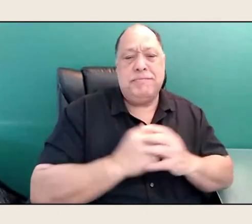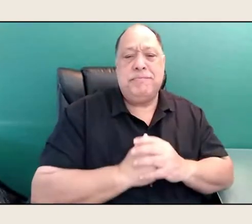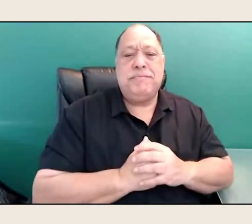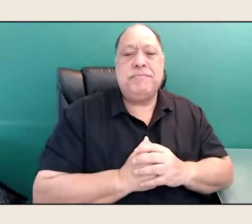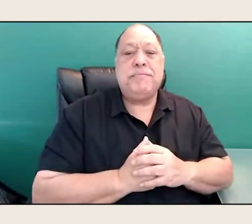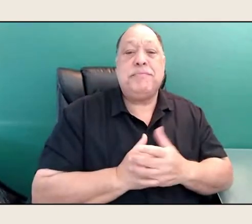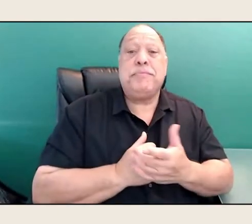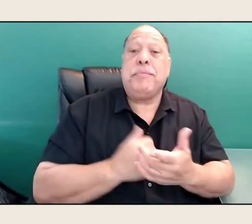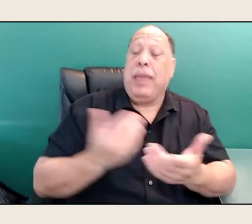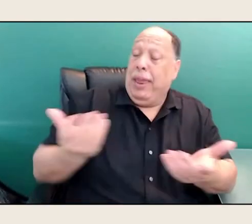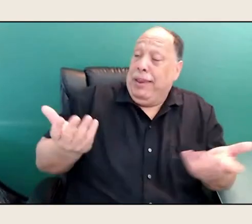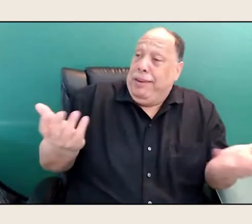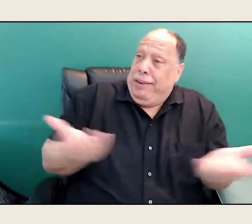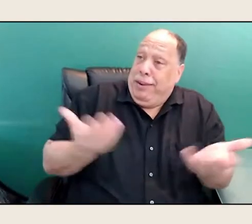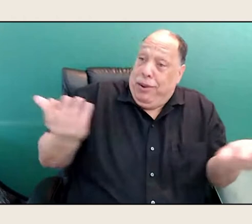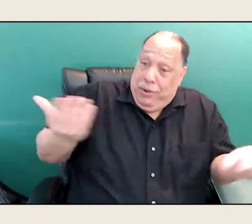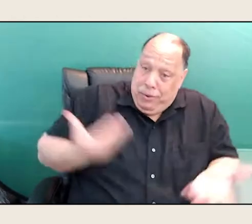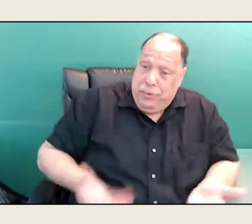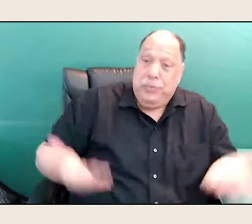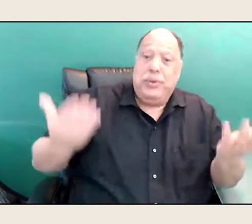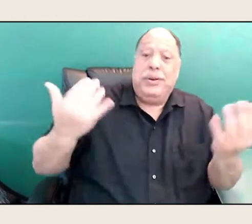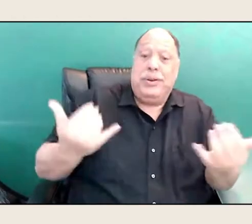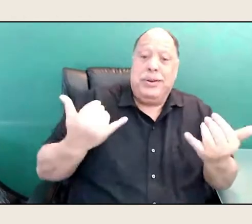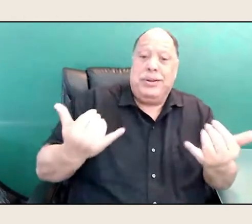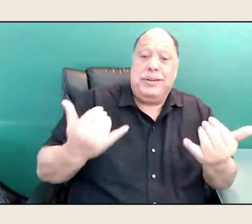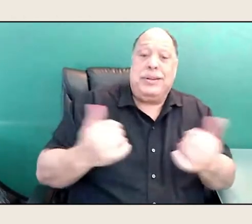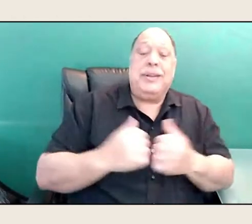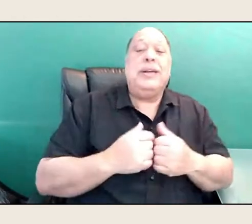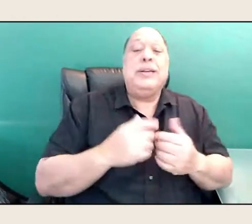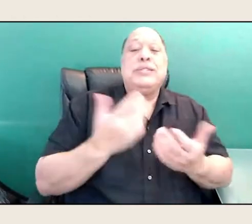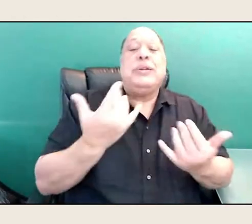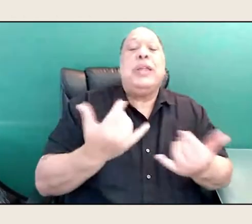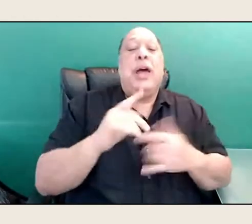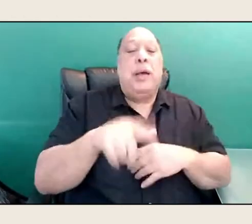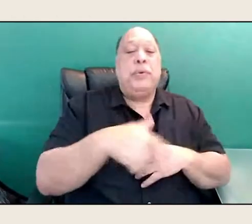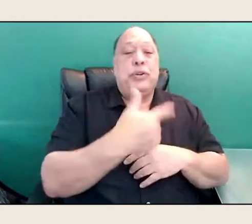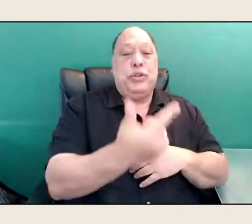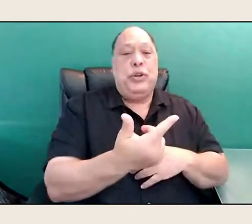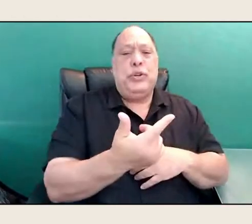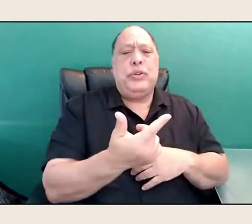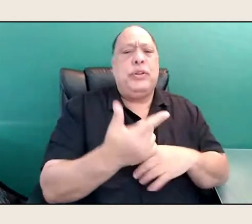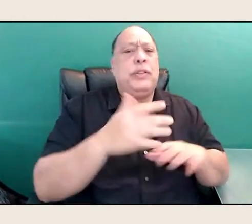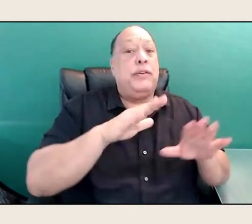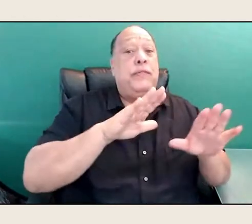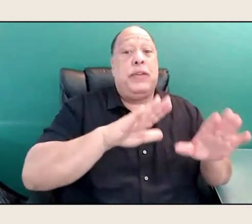And here we are. So I'm gonna turn to, there are fantastic questions.